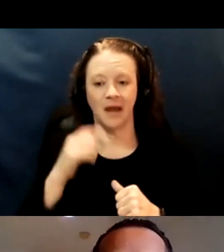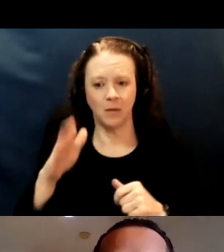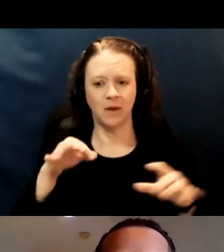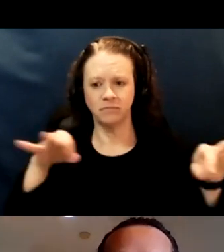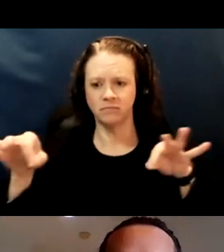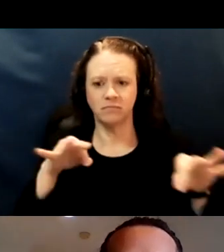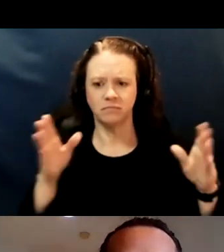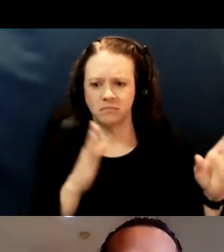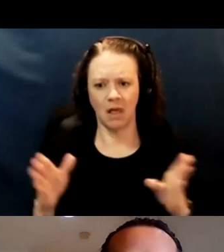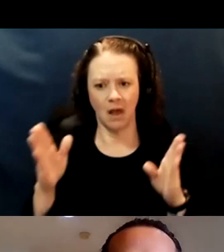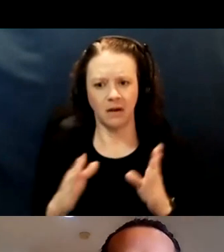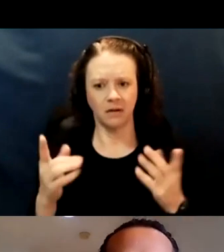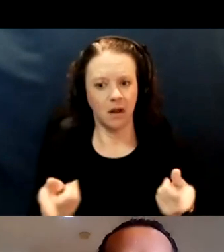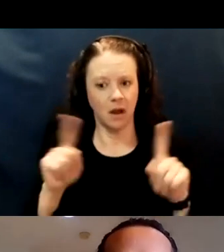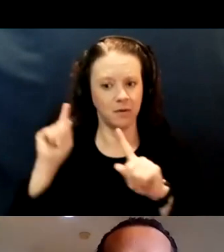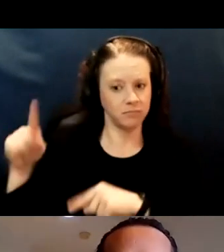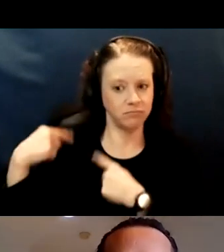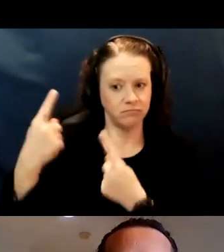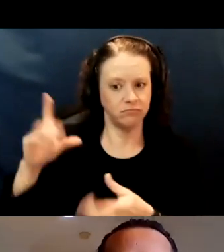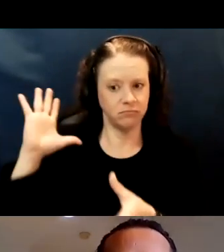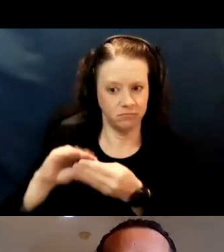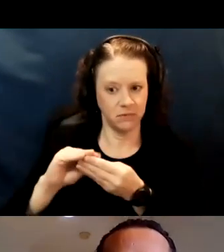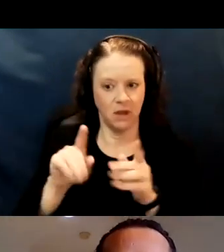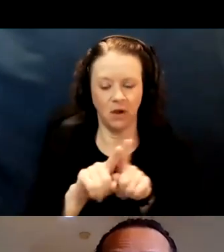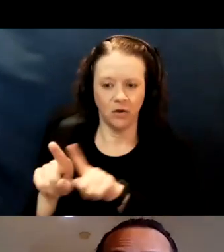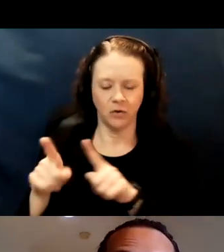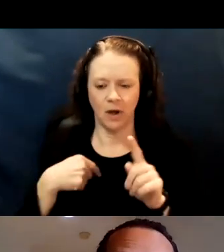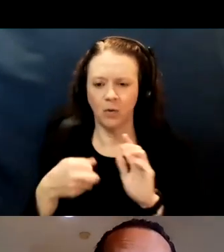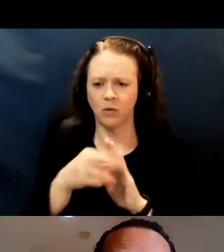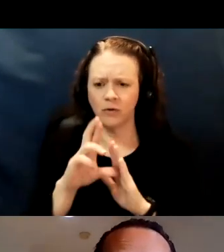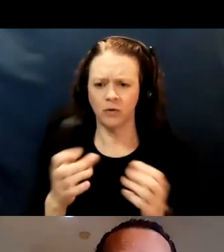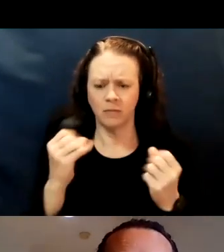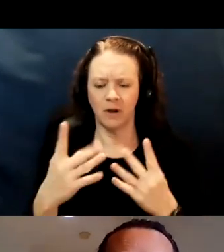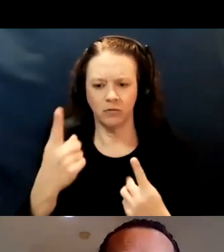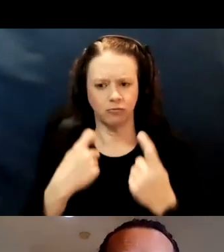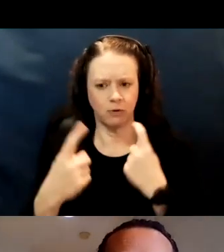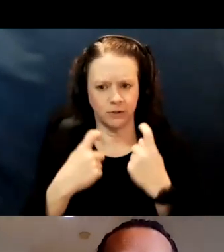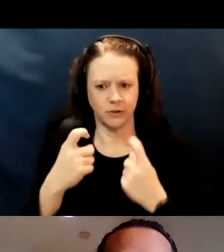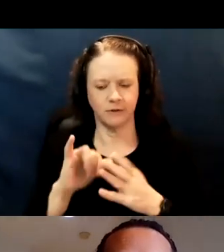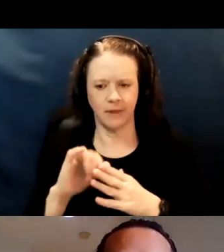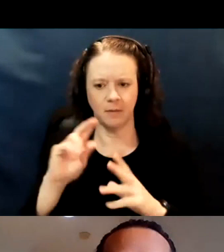as well as reviewing many of the questions that were submitted ahead of time.